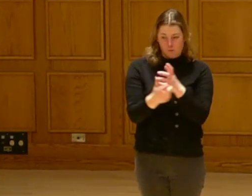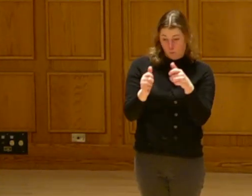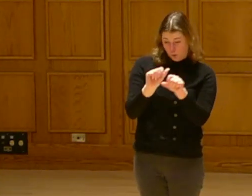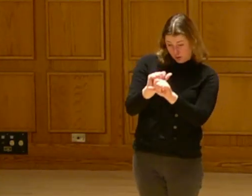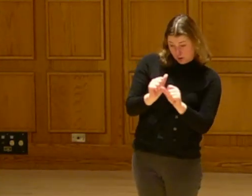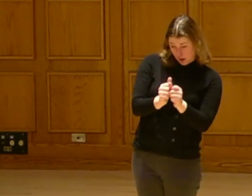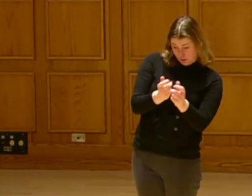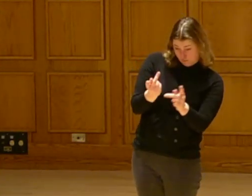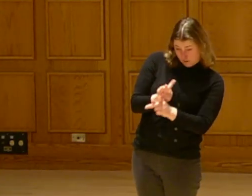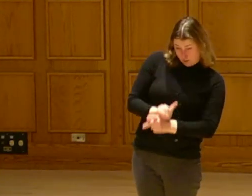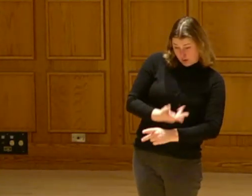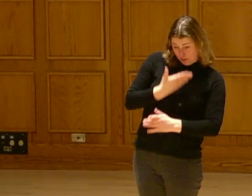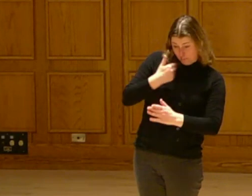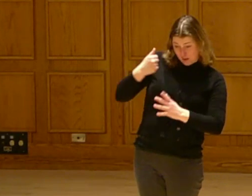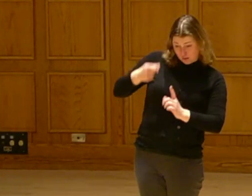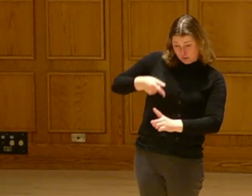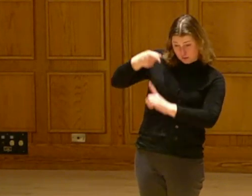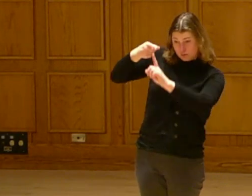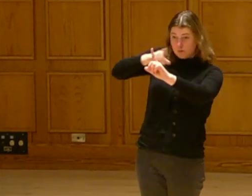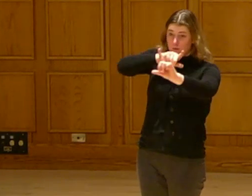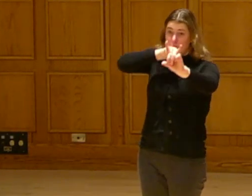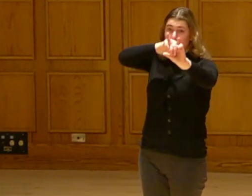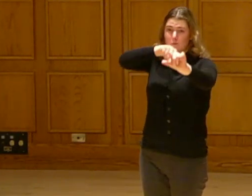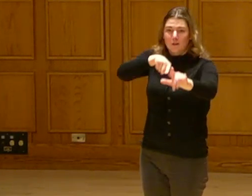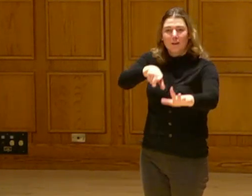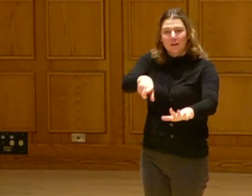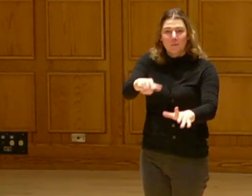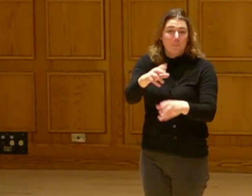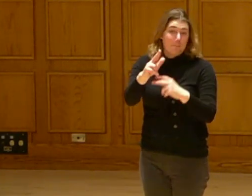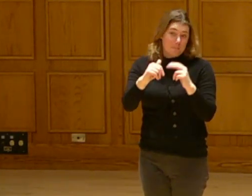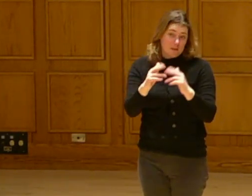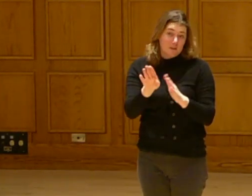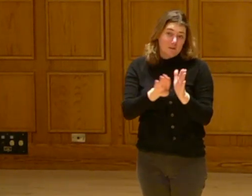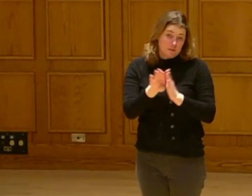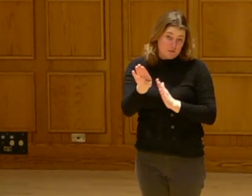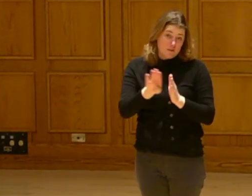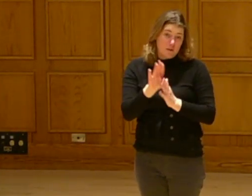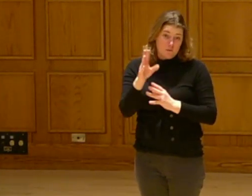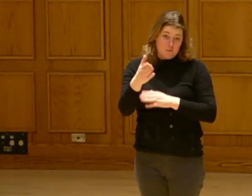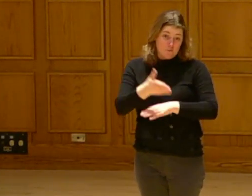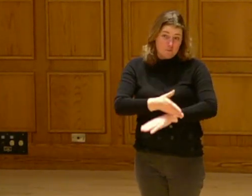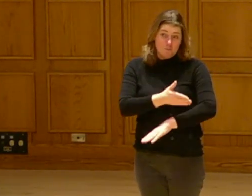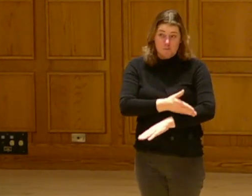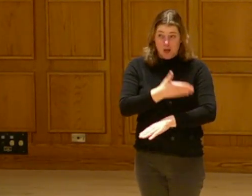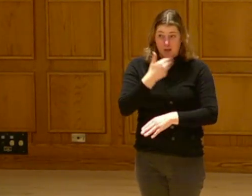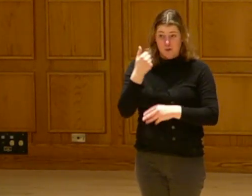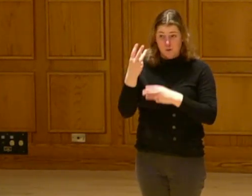life. We can seek out the solutions and build a better place or better world.